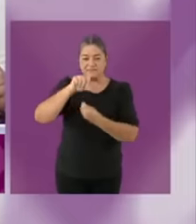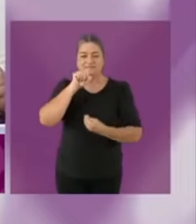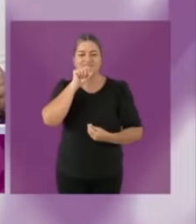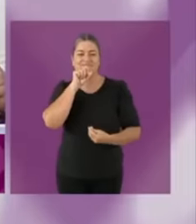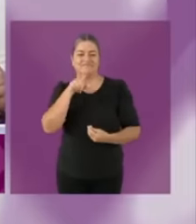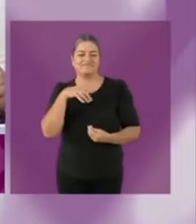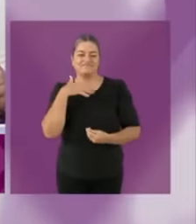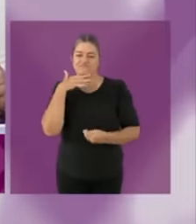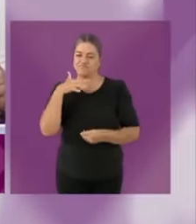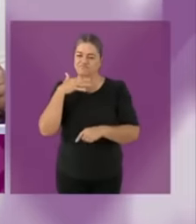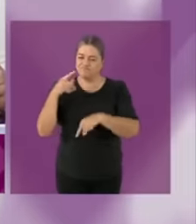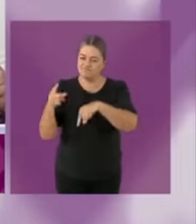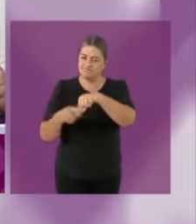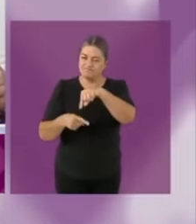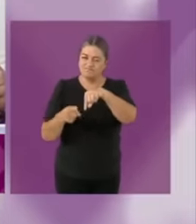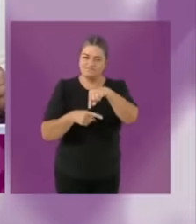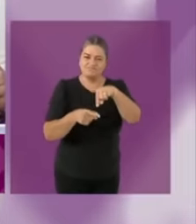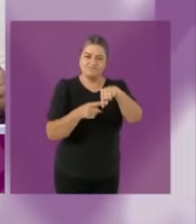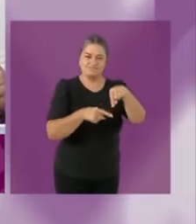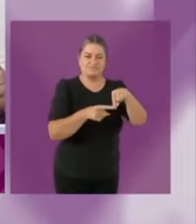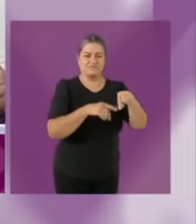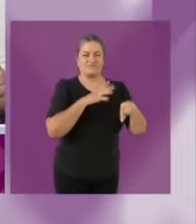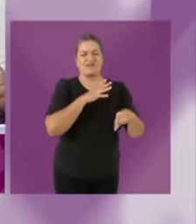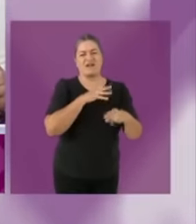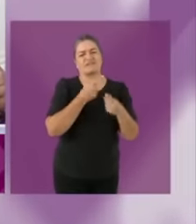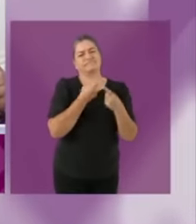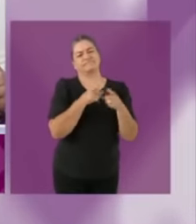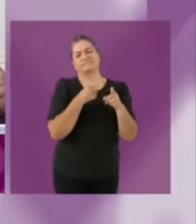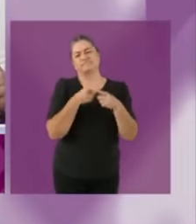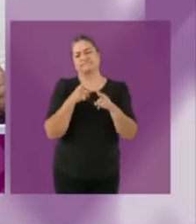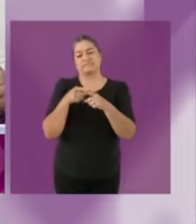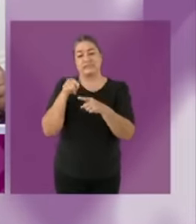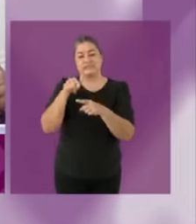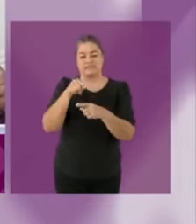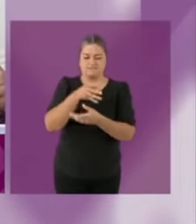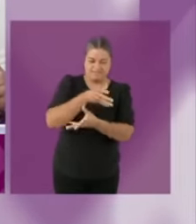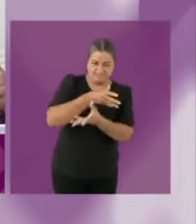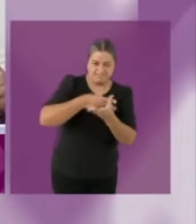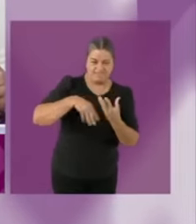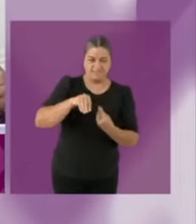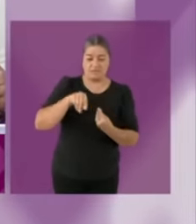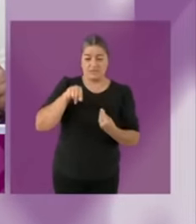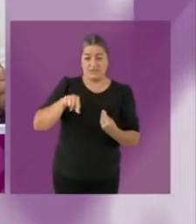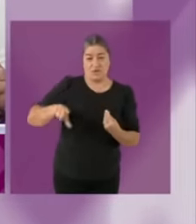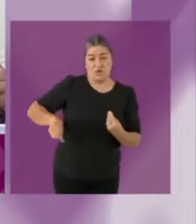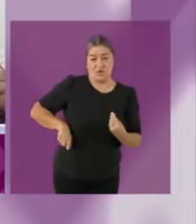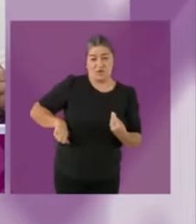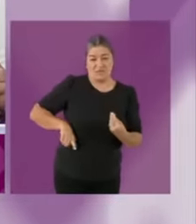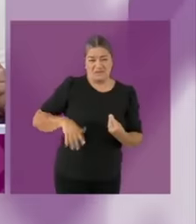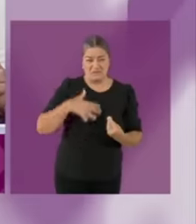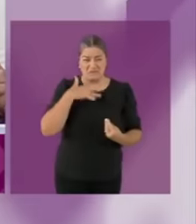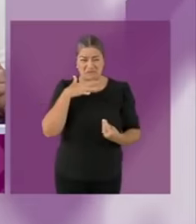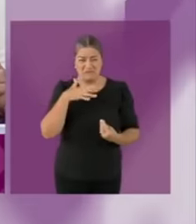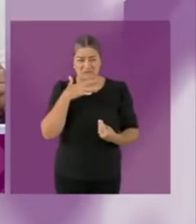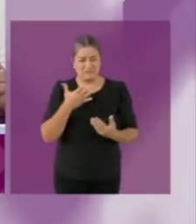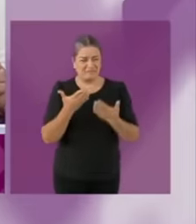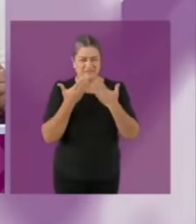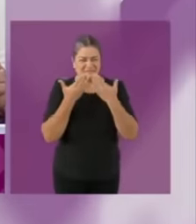in this government there is no longer collusion in the between economic power and political power as head